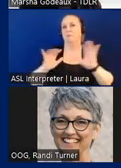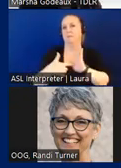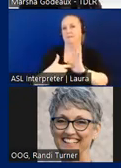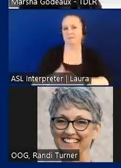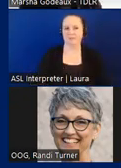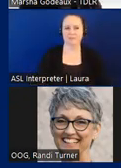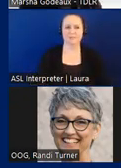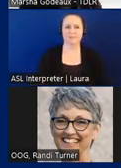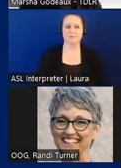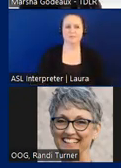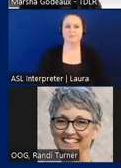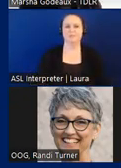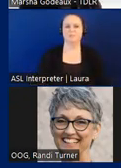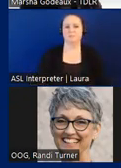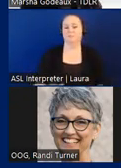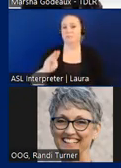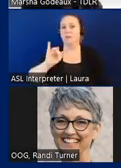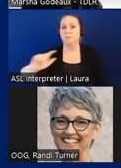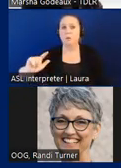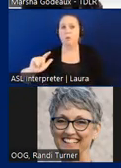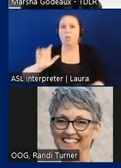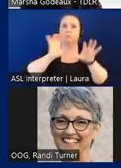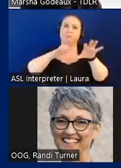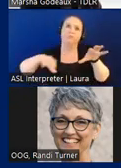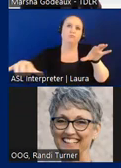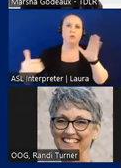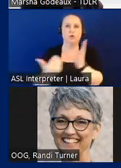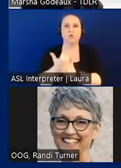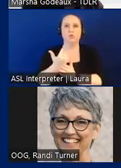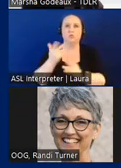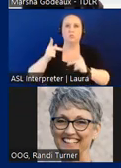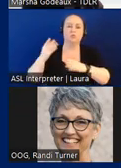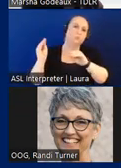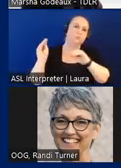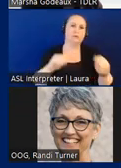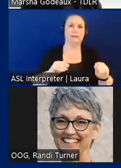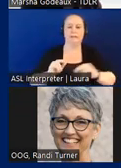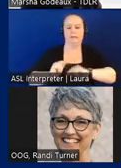A retail strip mall, they're getting a new tenant to move in construction cost is 500,000,